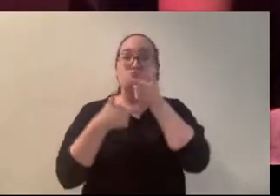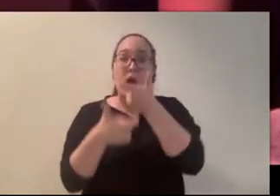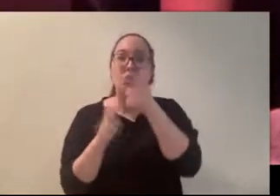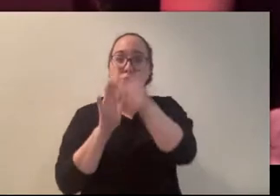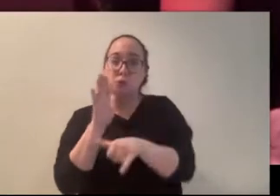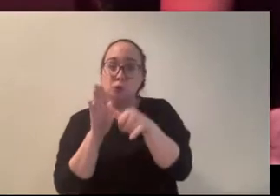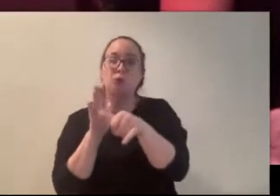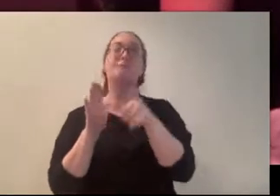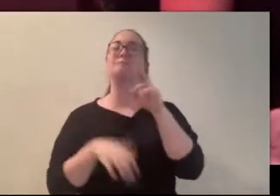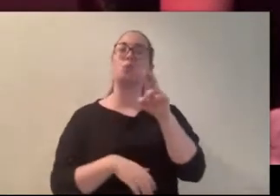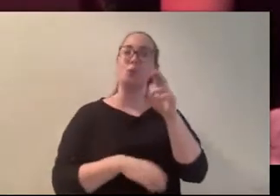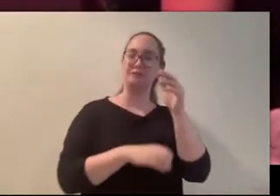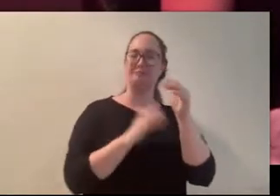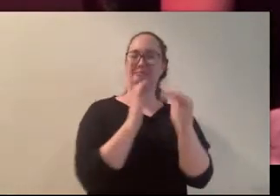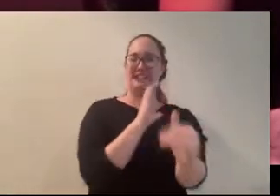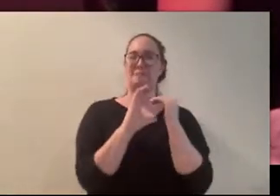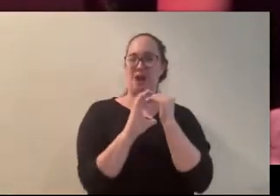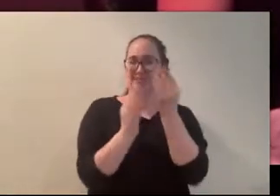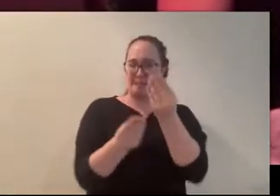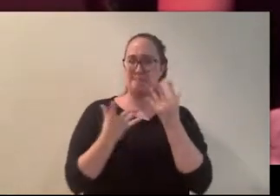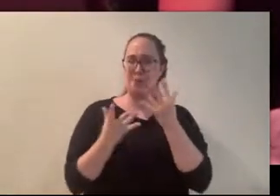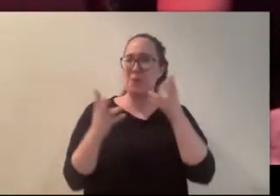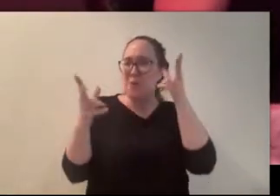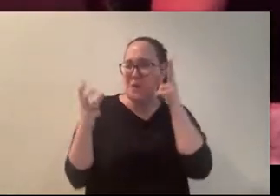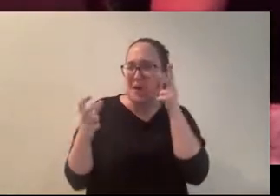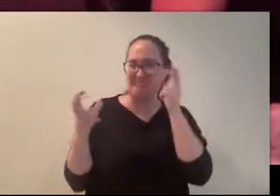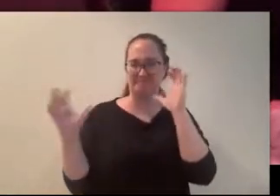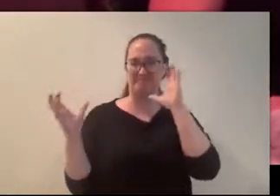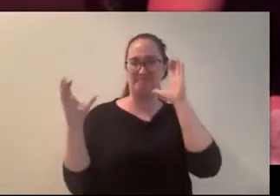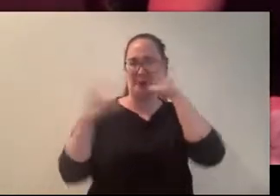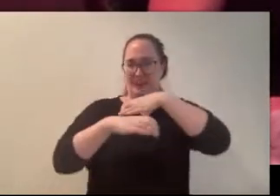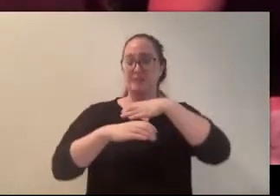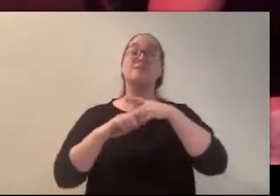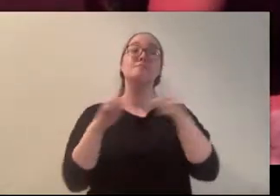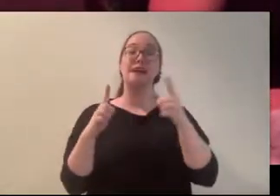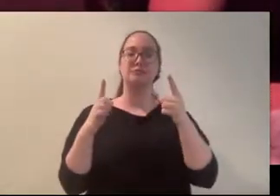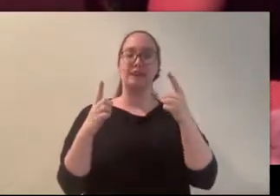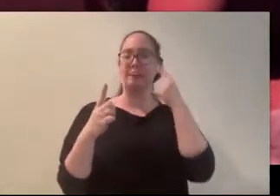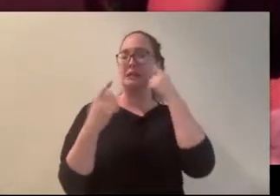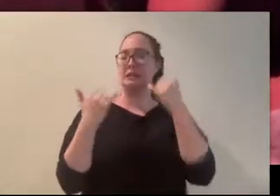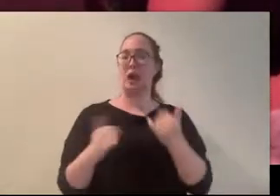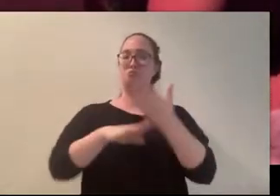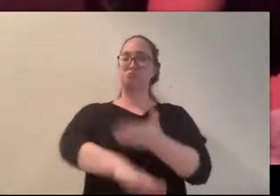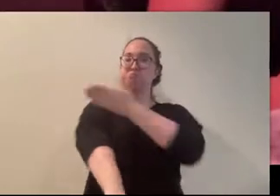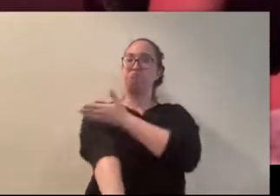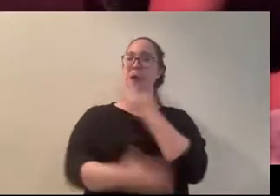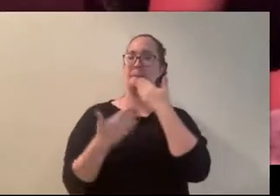audio is bad, but we have that fixed. From now on I think we should have the crispiest audio